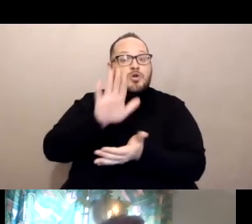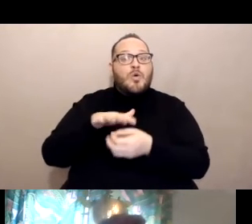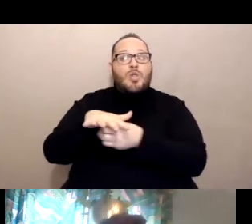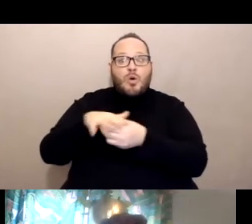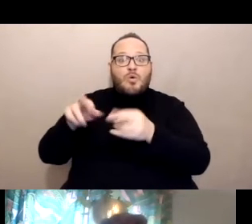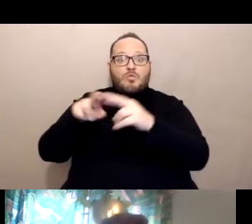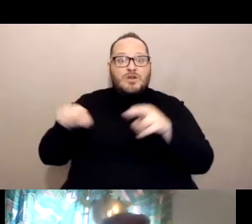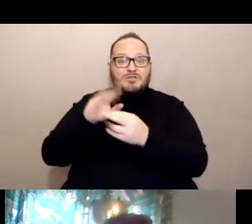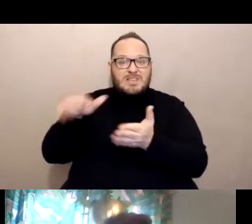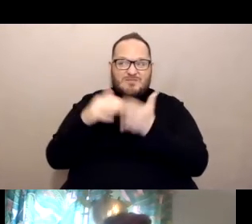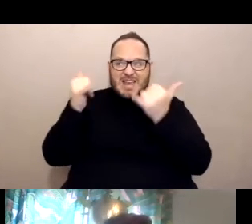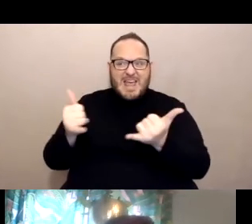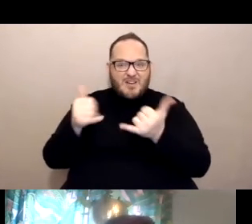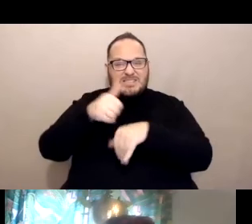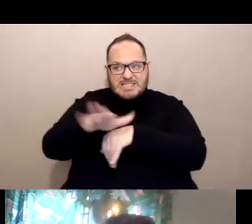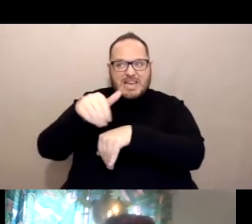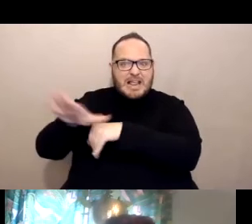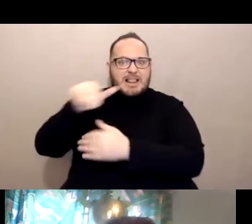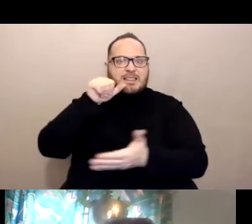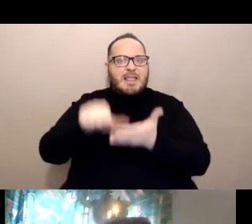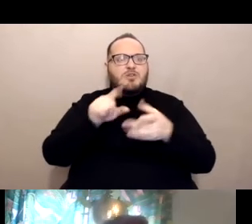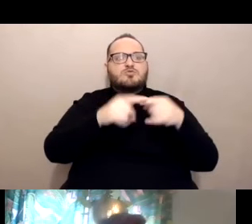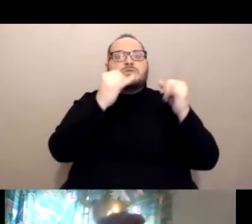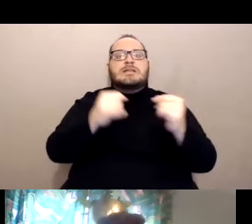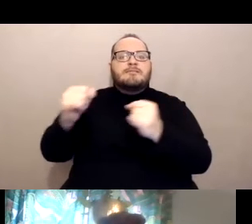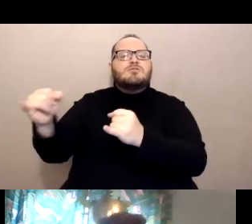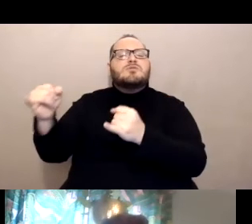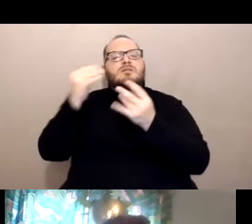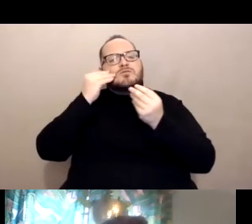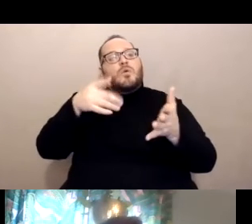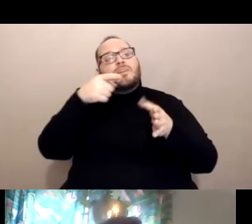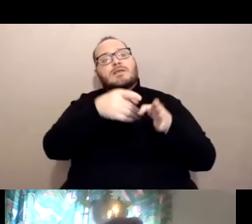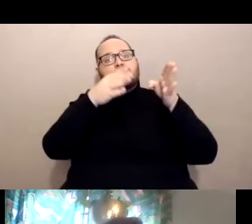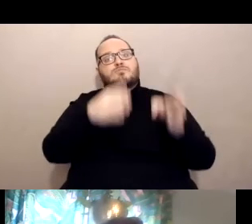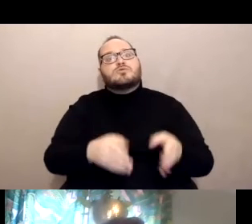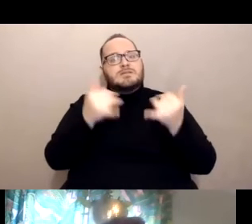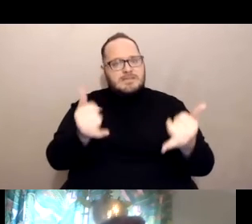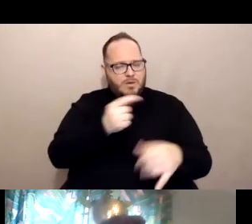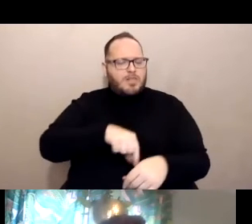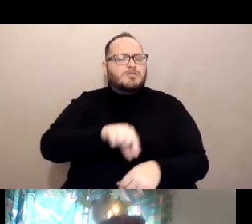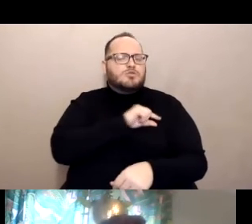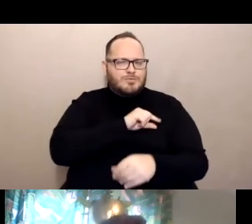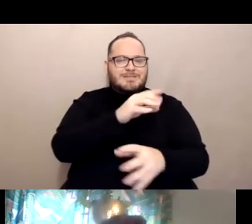to individuals that says this person is now eligible to receive the COVID vaccine